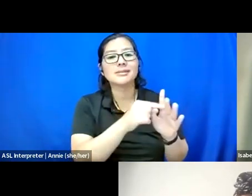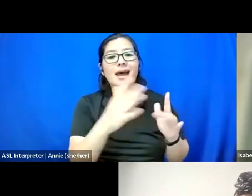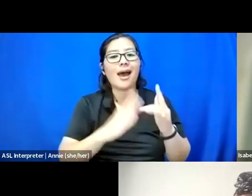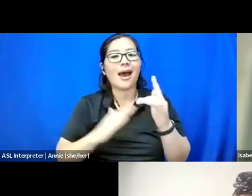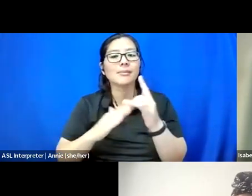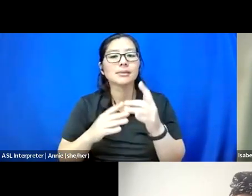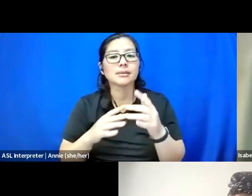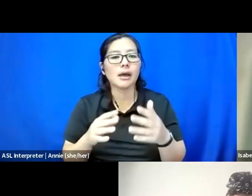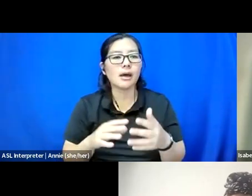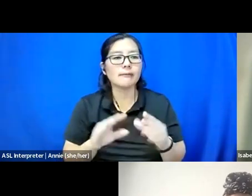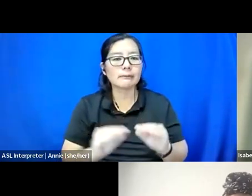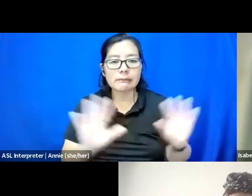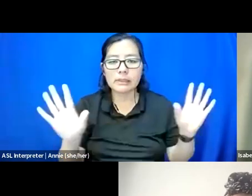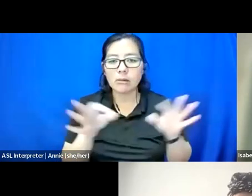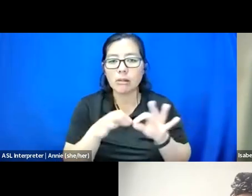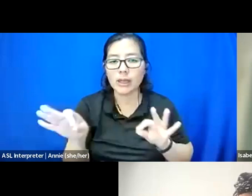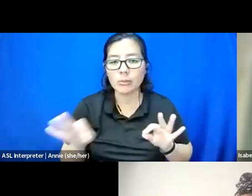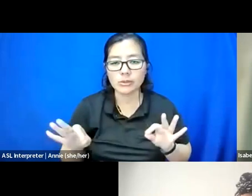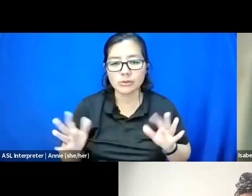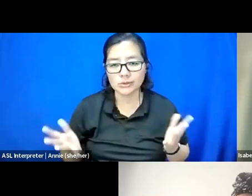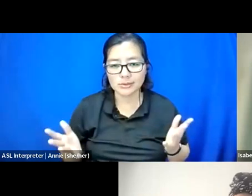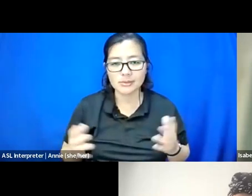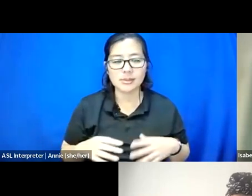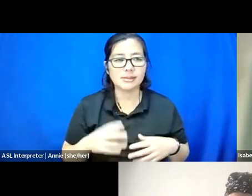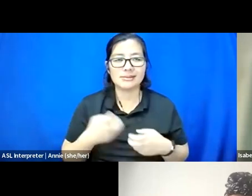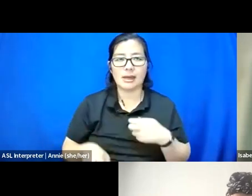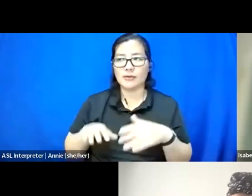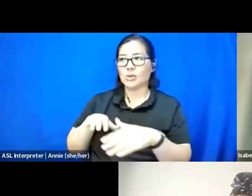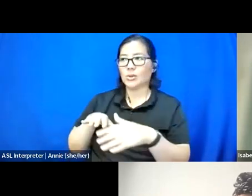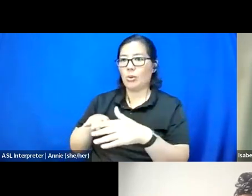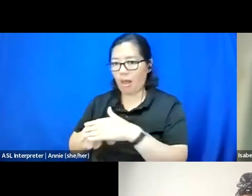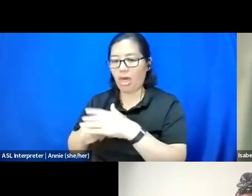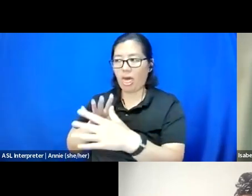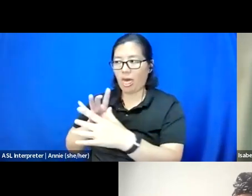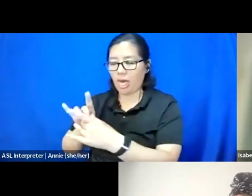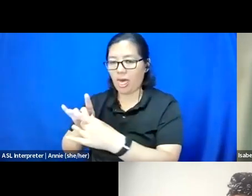Like, it's really hard to enter academia because it's already so hard for a lot of us to process,